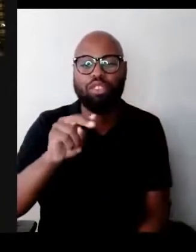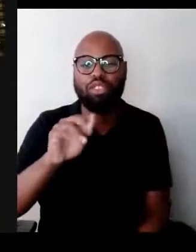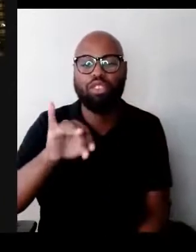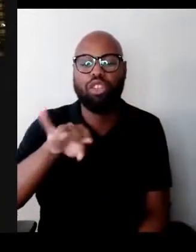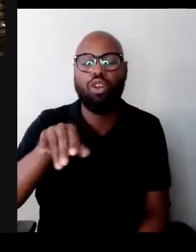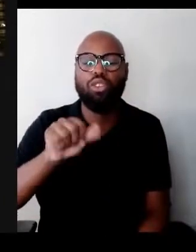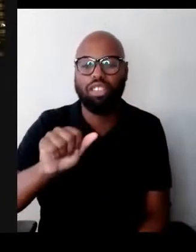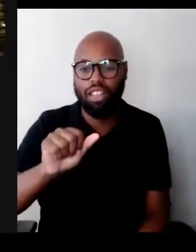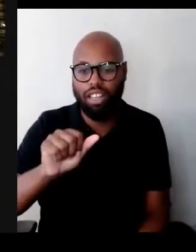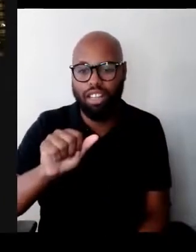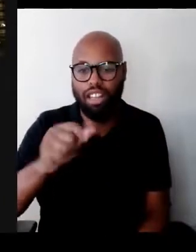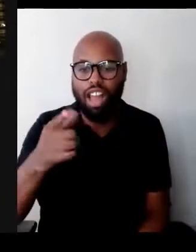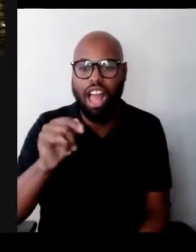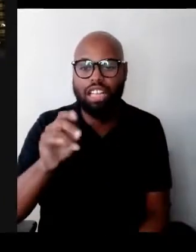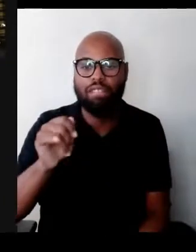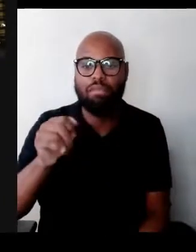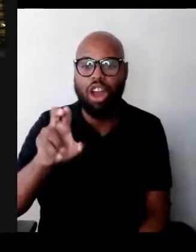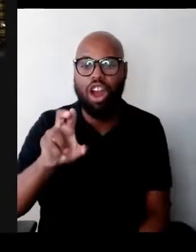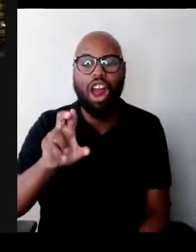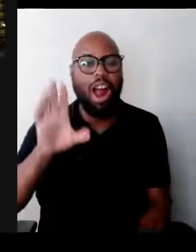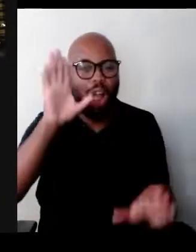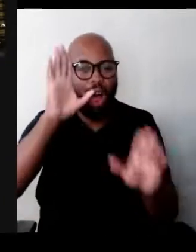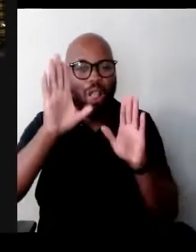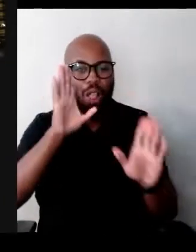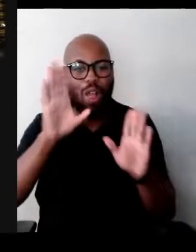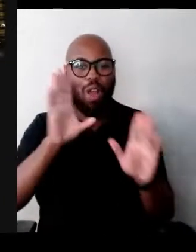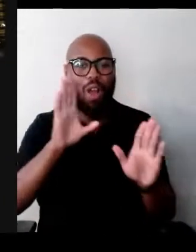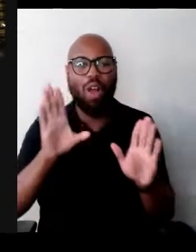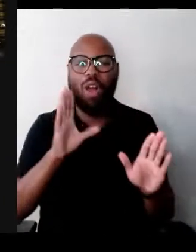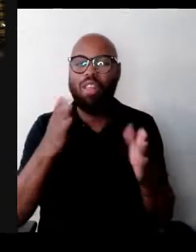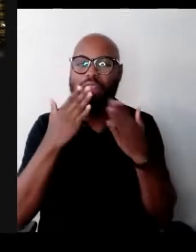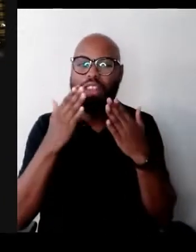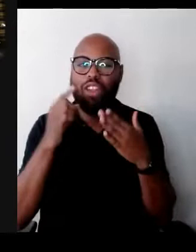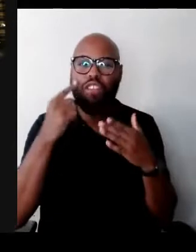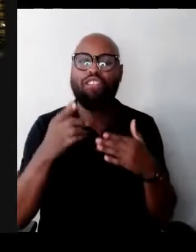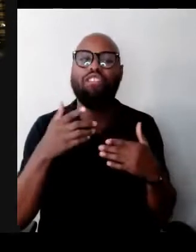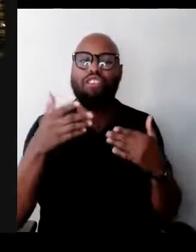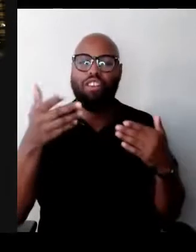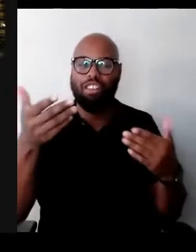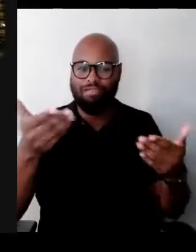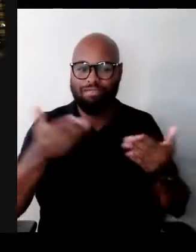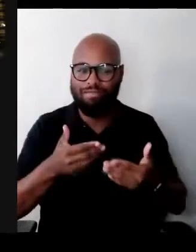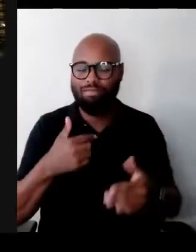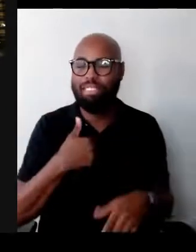Hello, thank you for inviting me. We are honored and delighted to have you here Sonja.